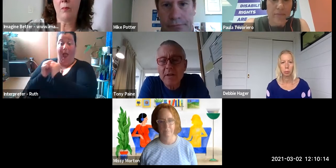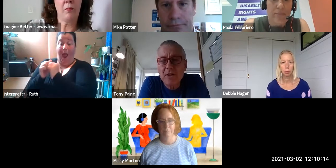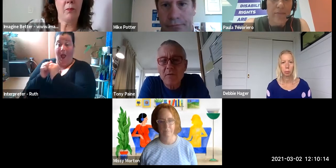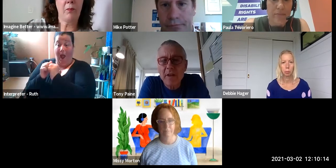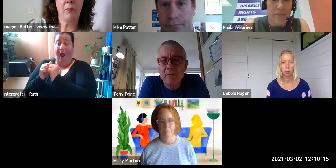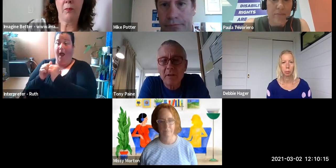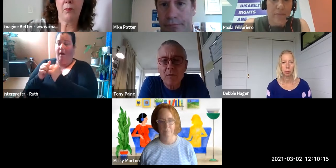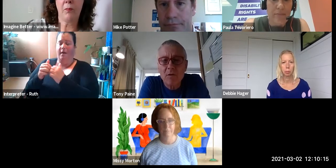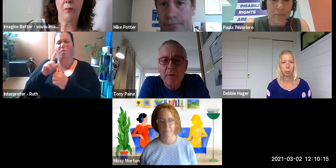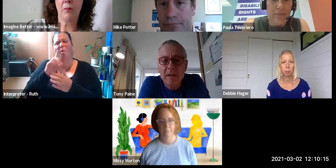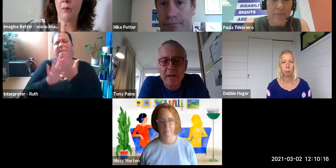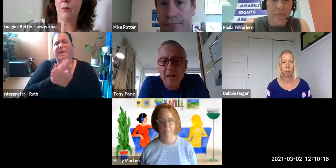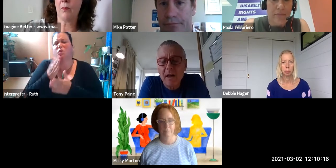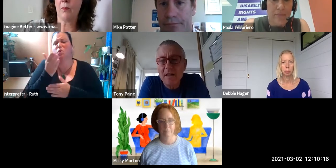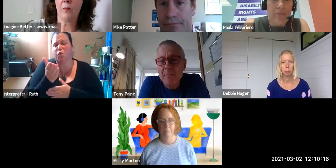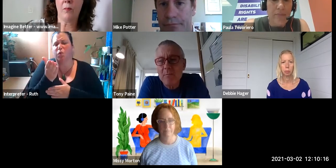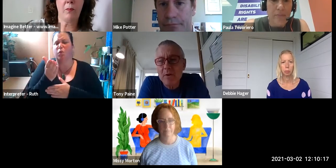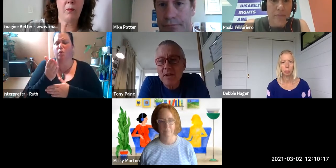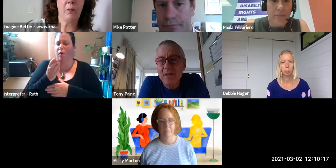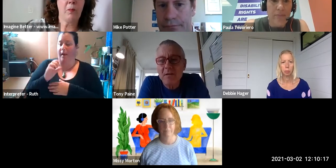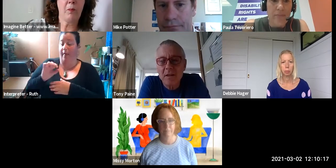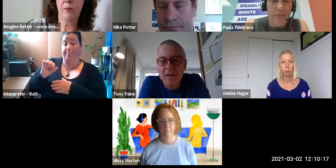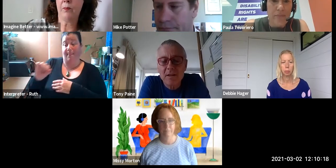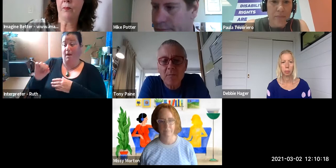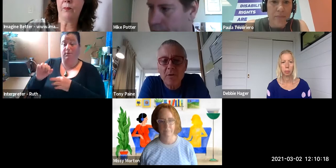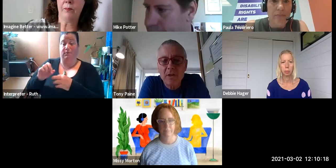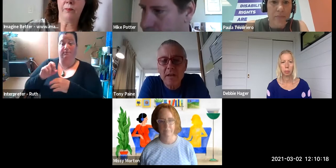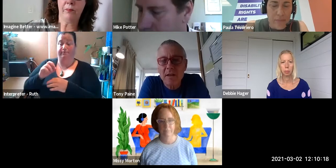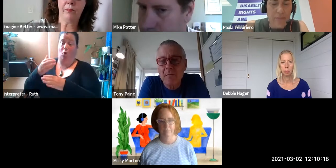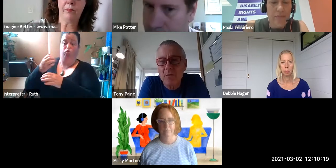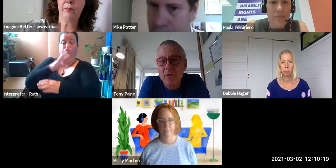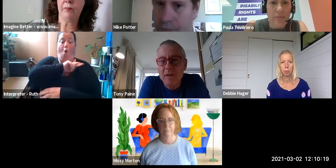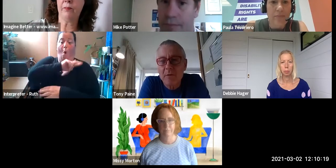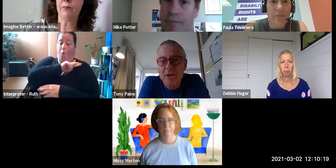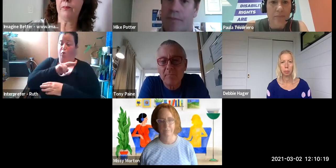do you see the dimensions about that role as being? I guess, speaking both as a disabled person and as the Human Rights Commissioner.